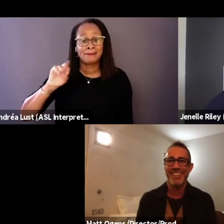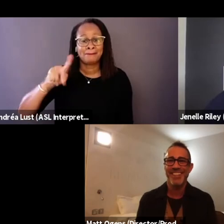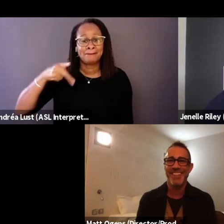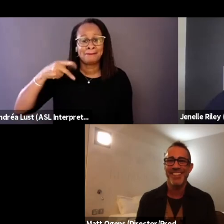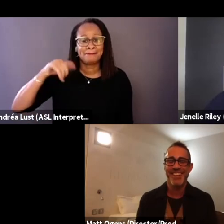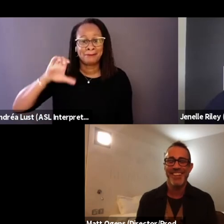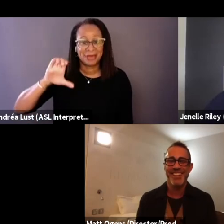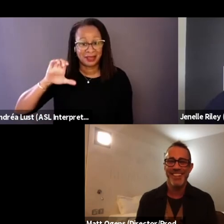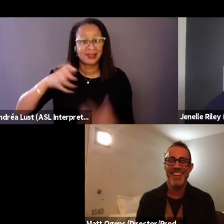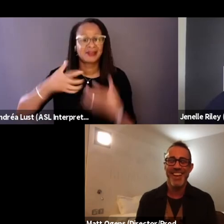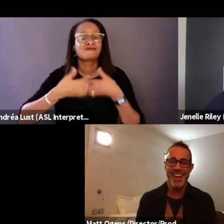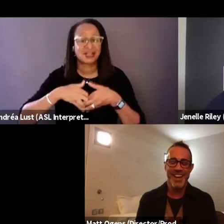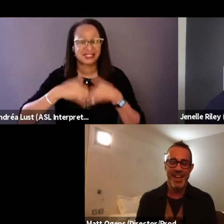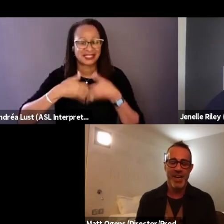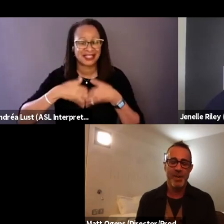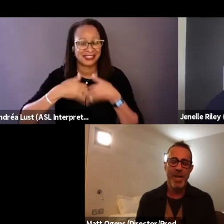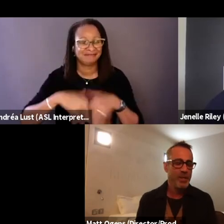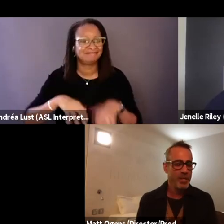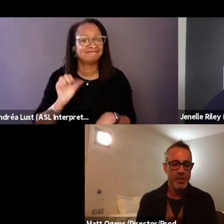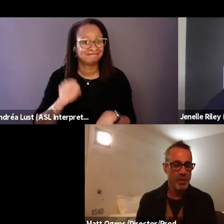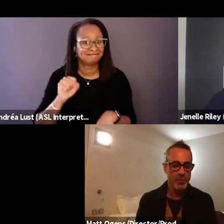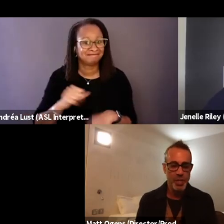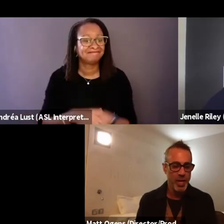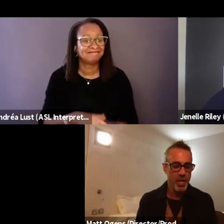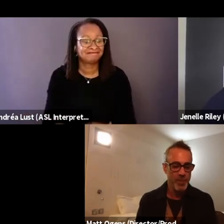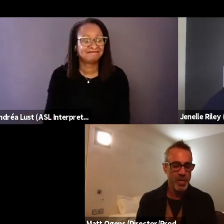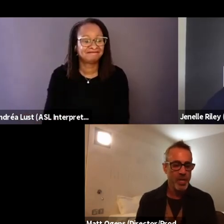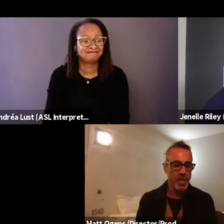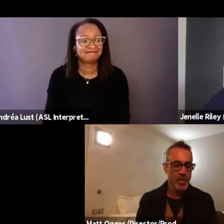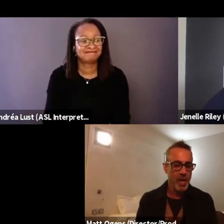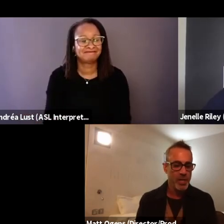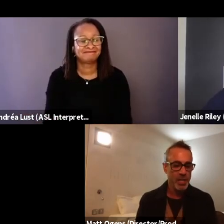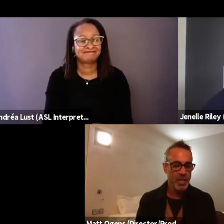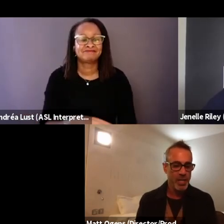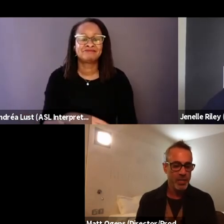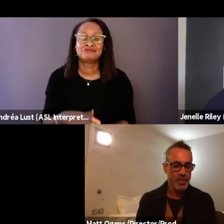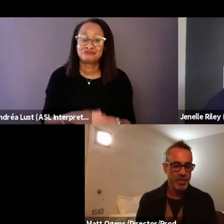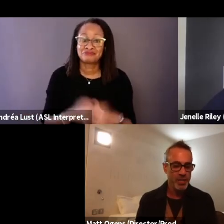That's amazing. Yeah, and the other, a lot of the kids